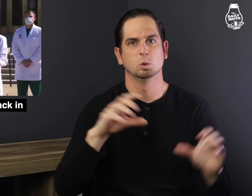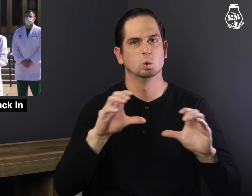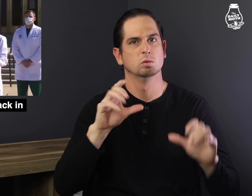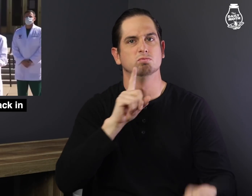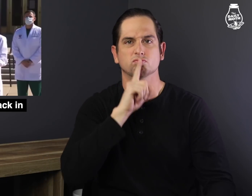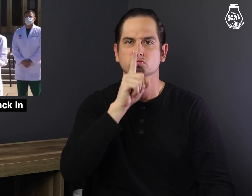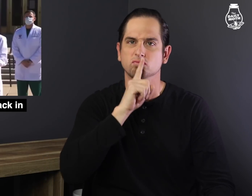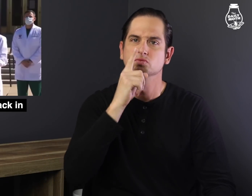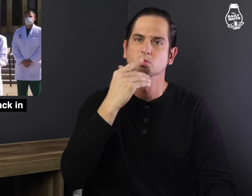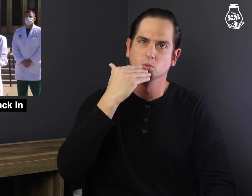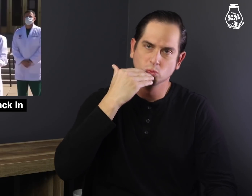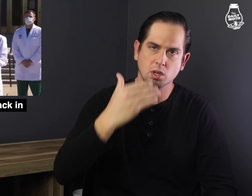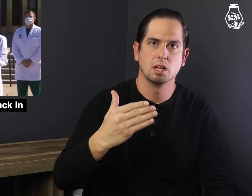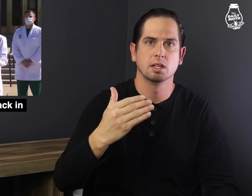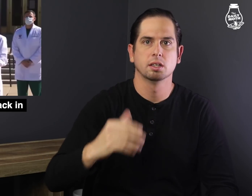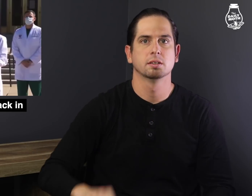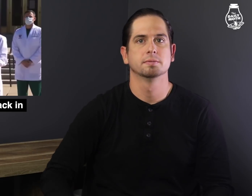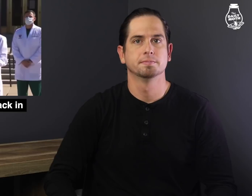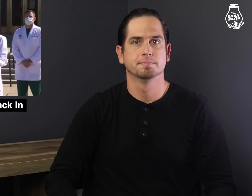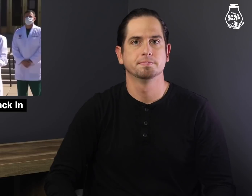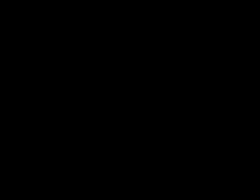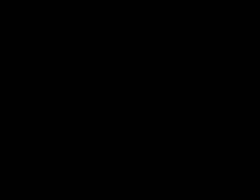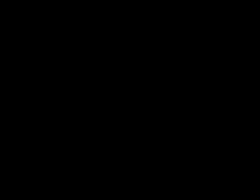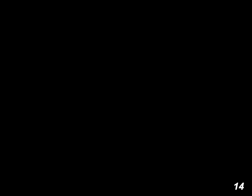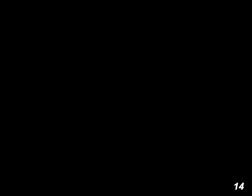is doing extremely well.